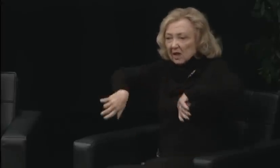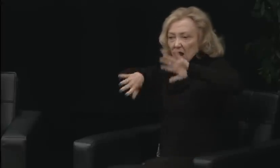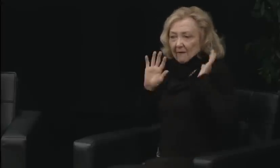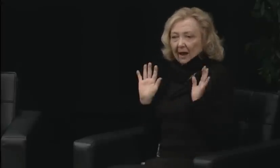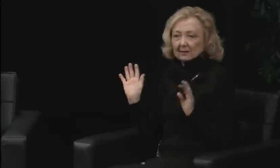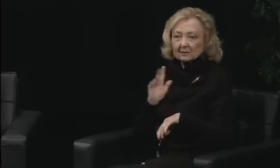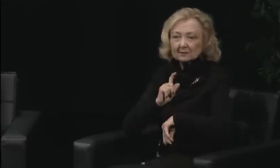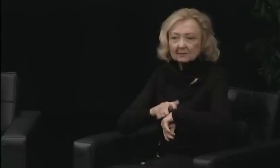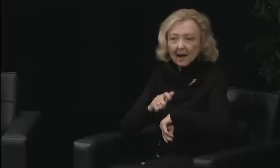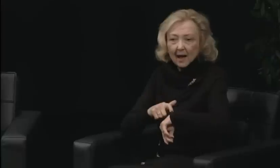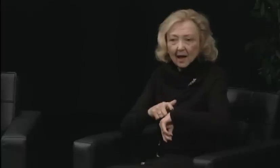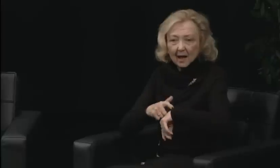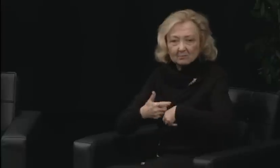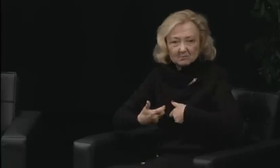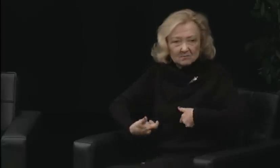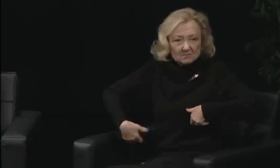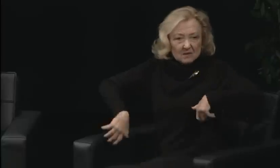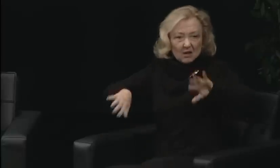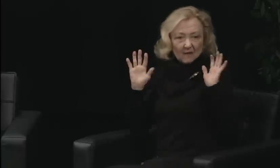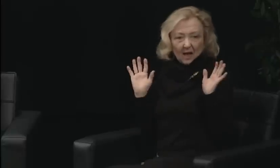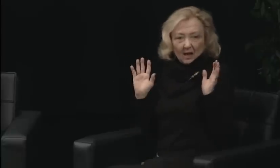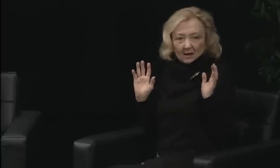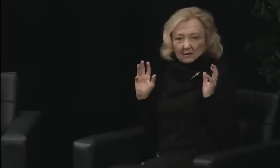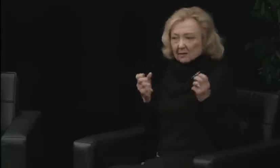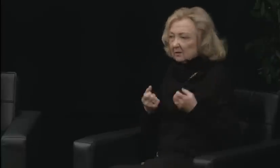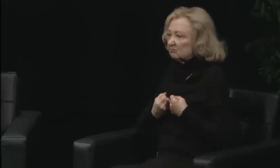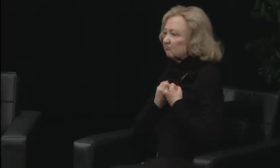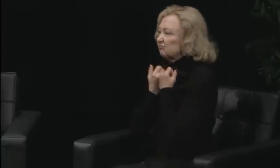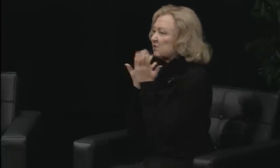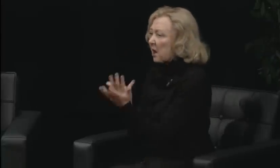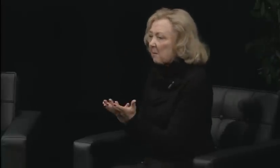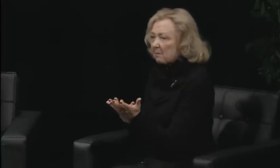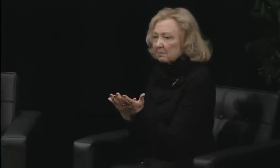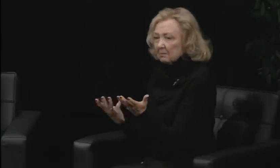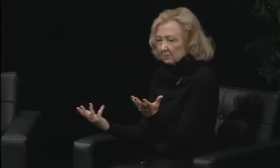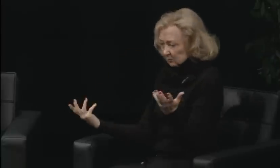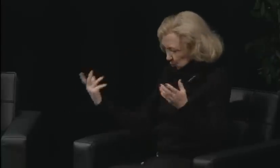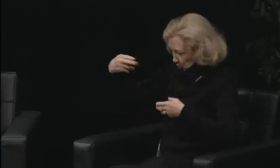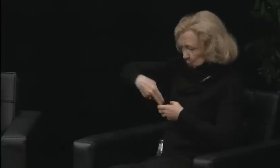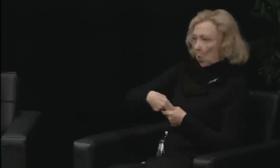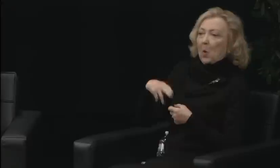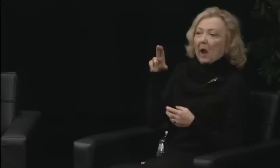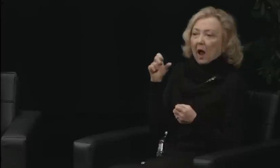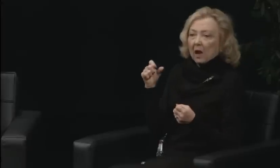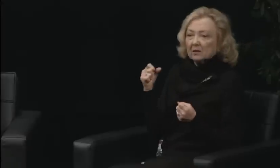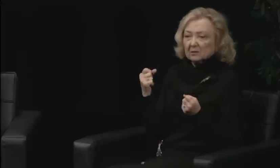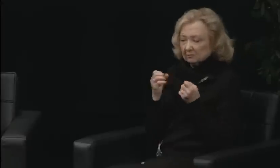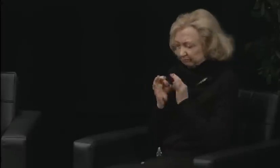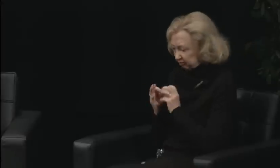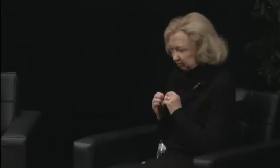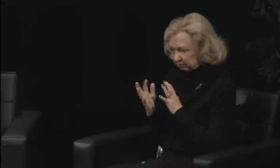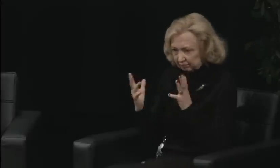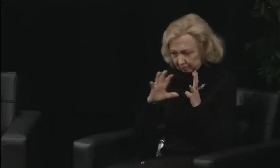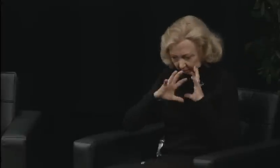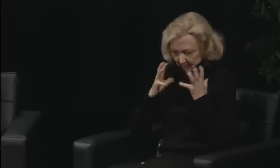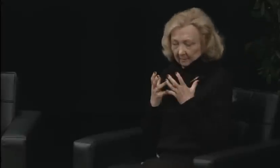And it became a sophisticated machine very quickly. The media loved the students.